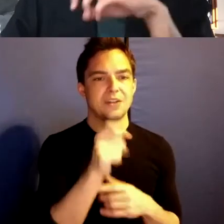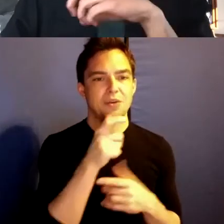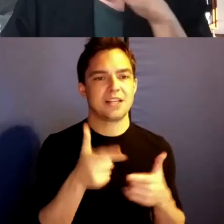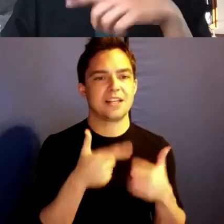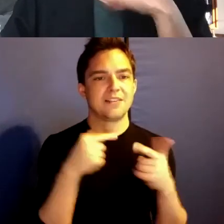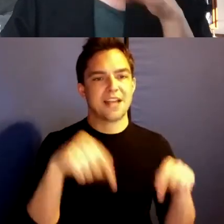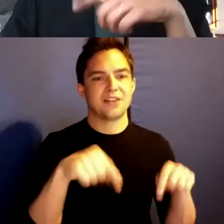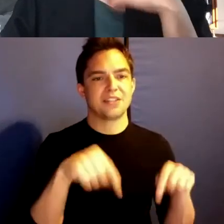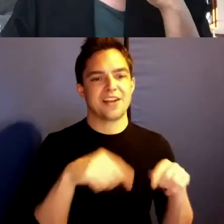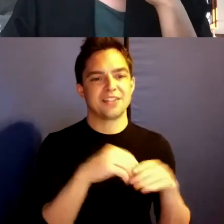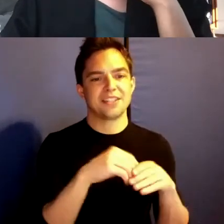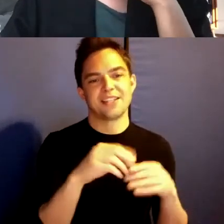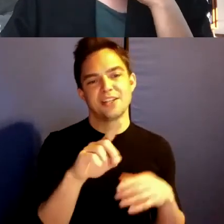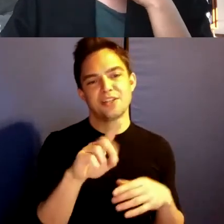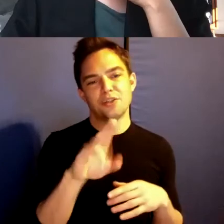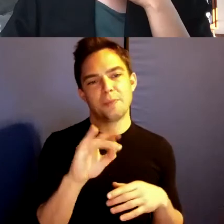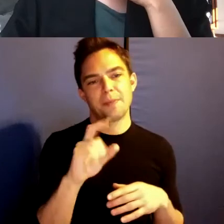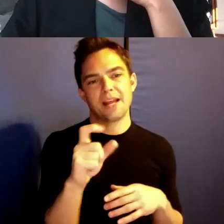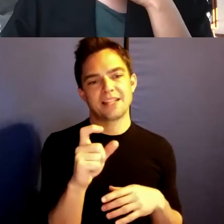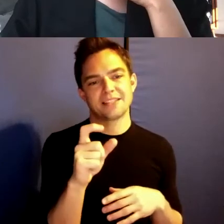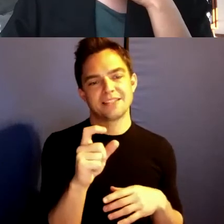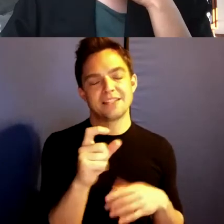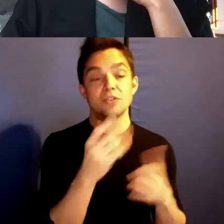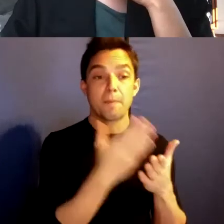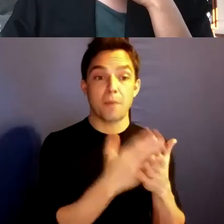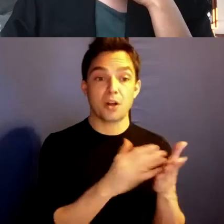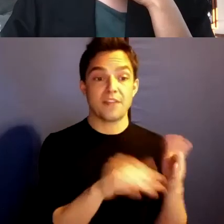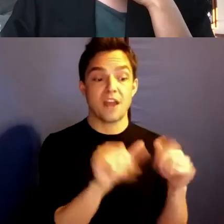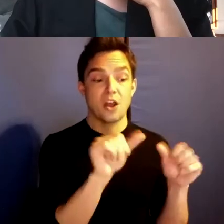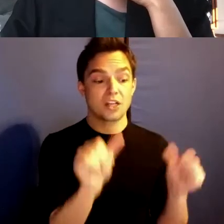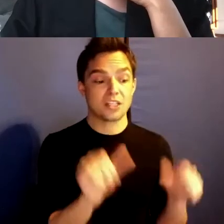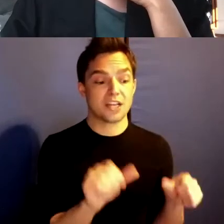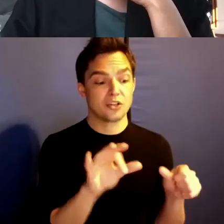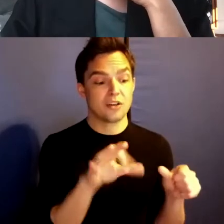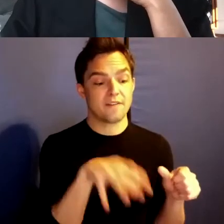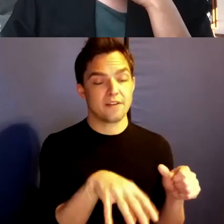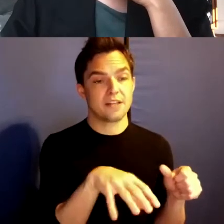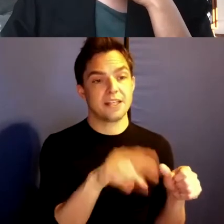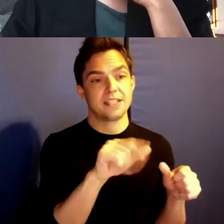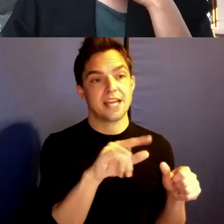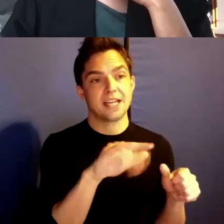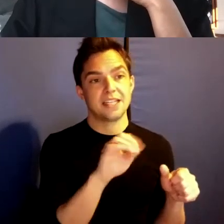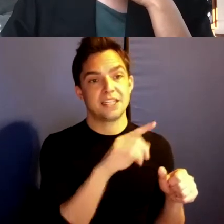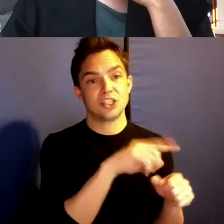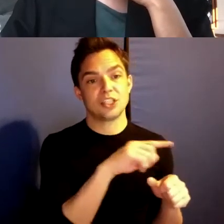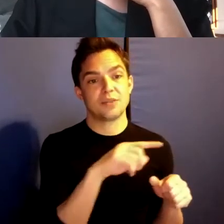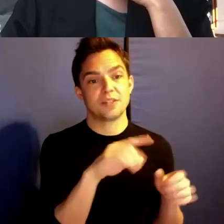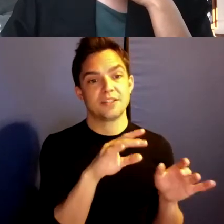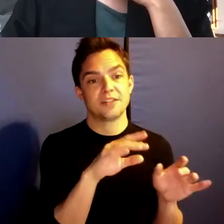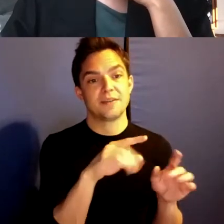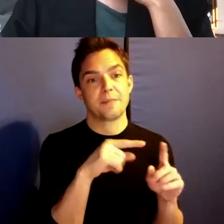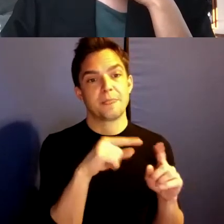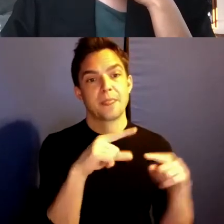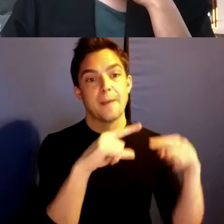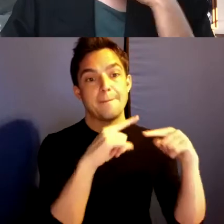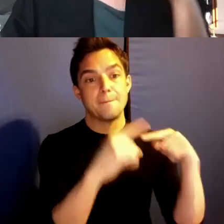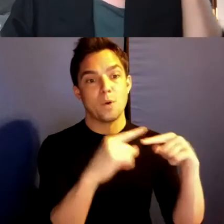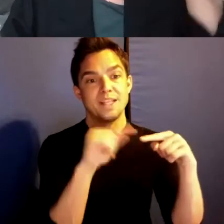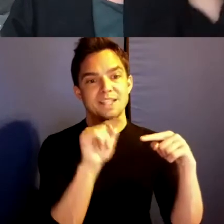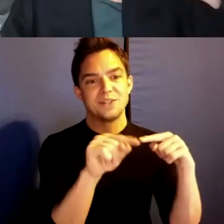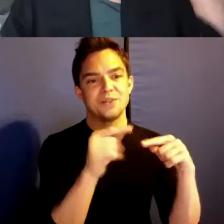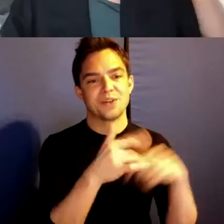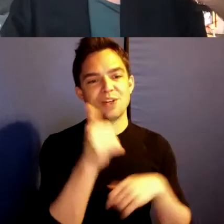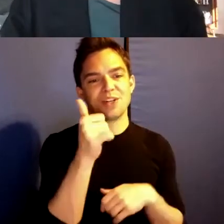So part of the architecture at that Natalie was pointing towards earlier, is through meditations